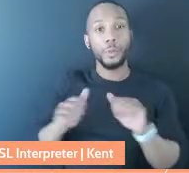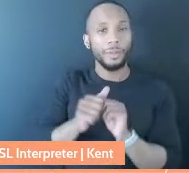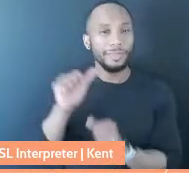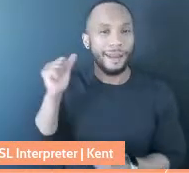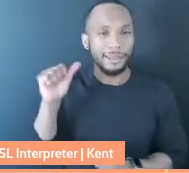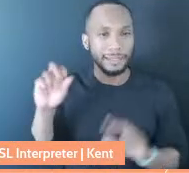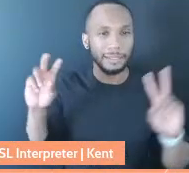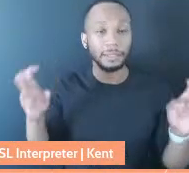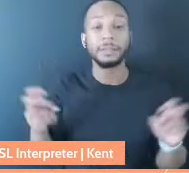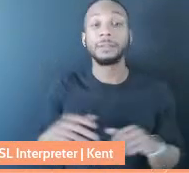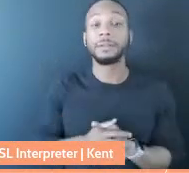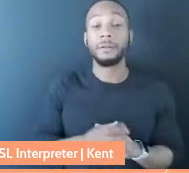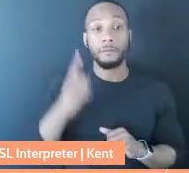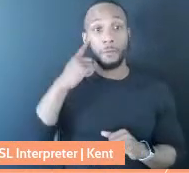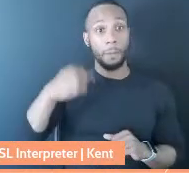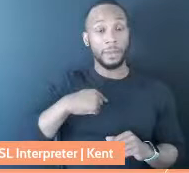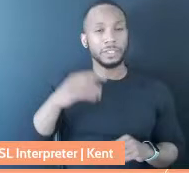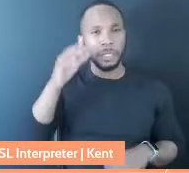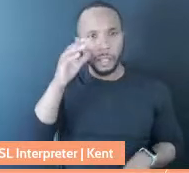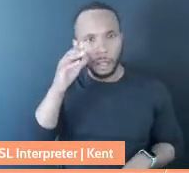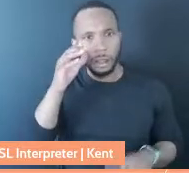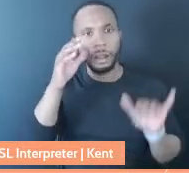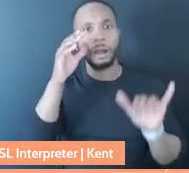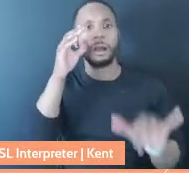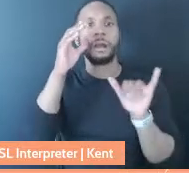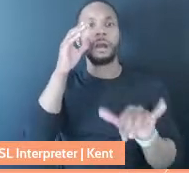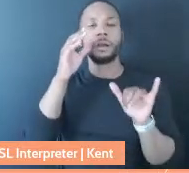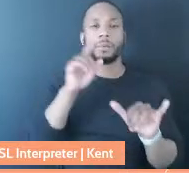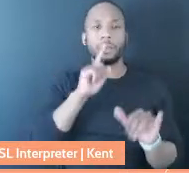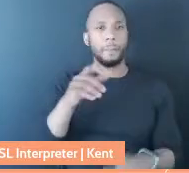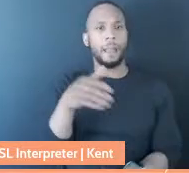to me, even hearing that, it's like it's really powerful, not just for the number of